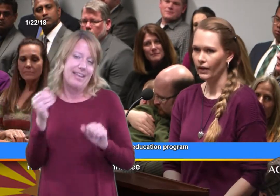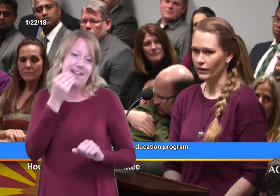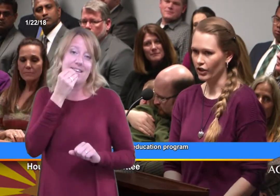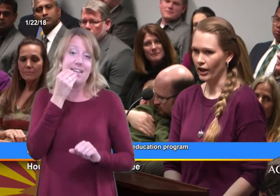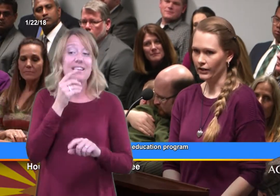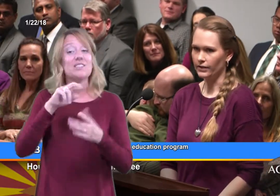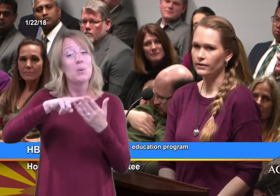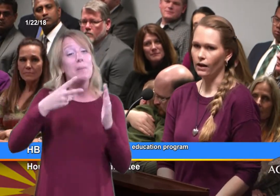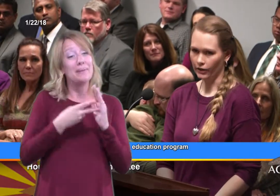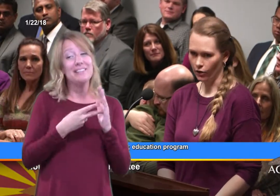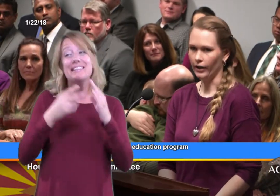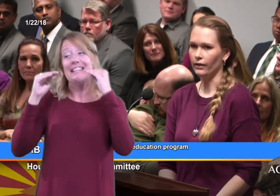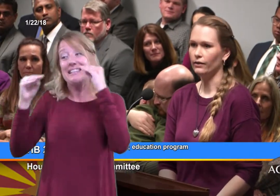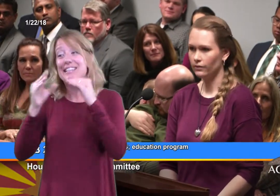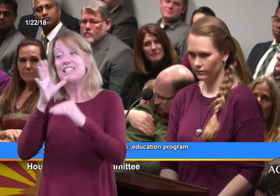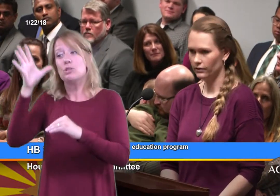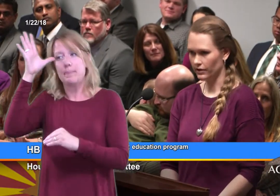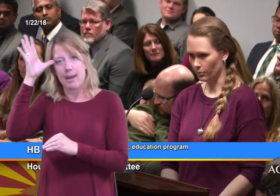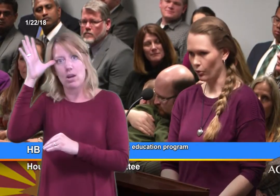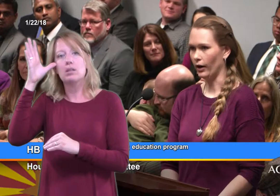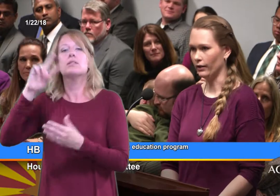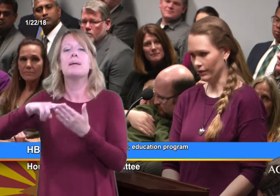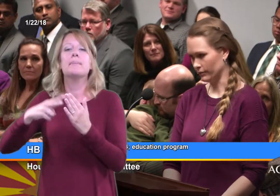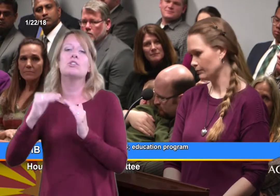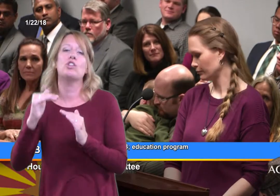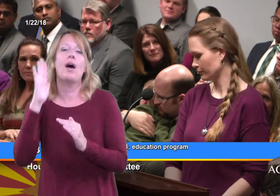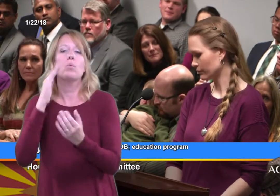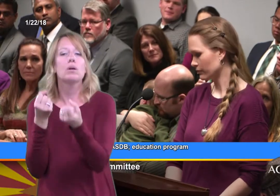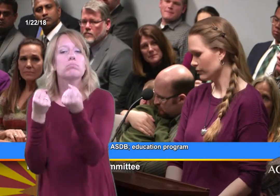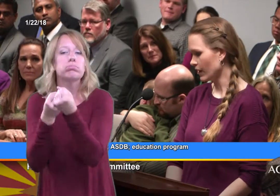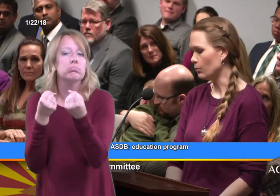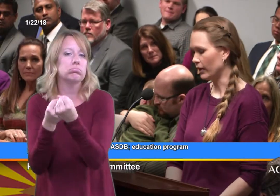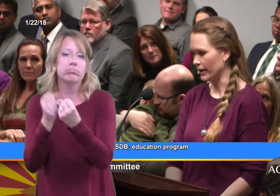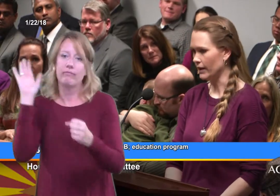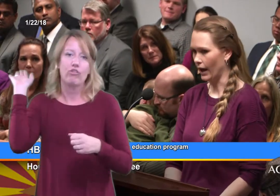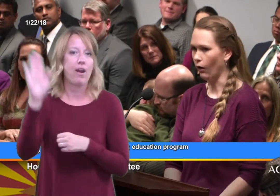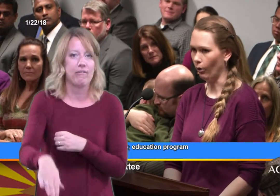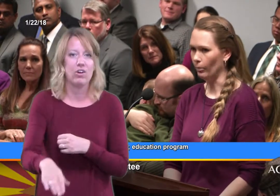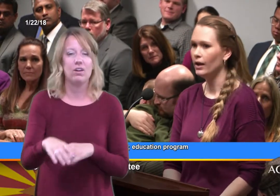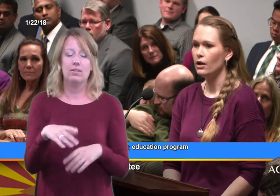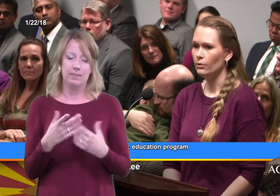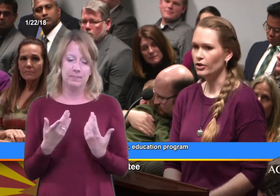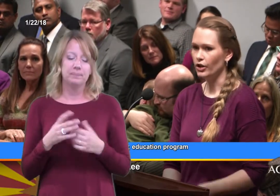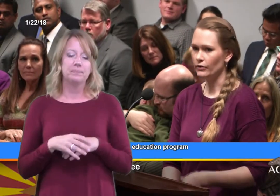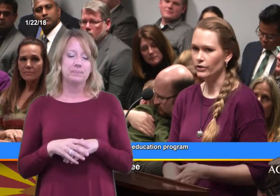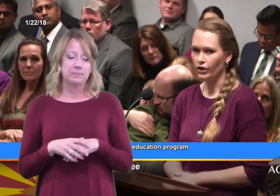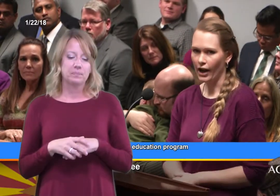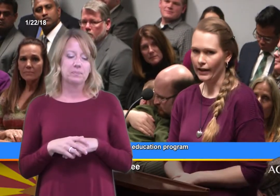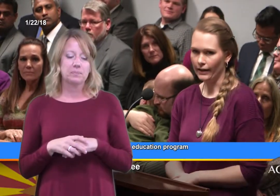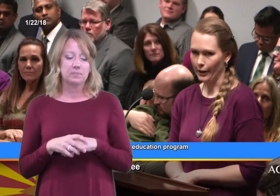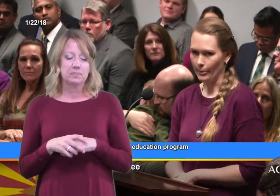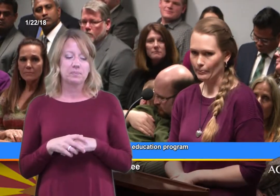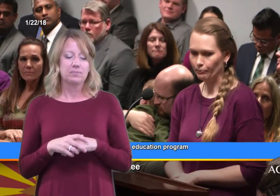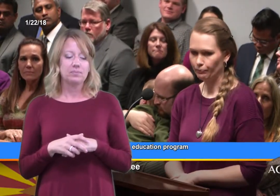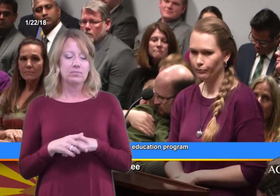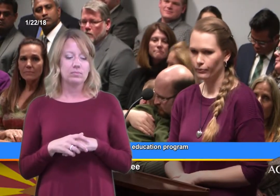and the child gets ongoing support in what they need at home. We chose to try,